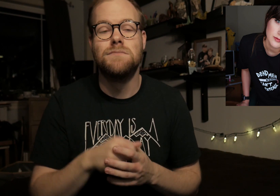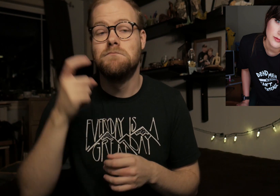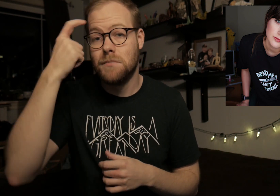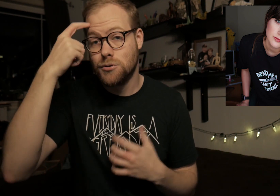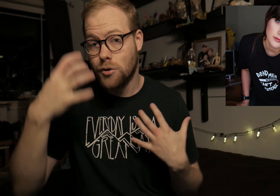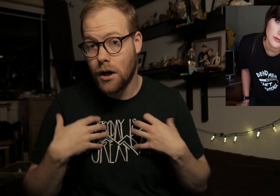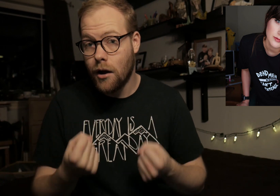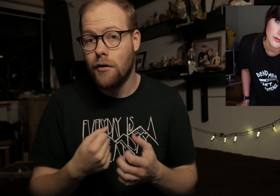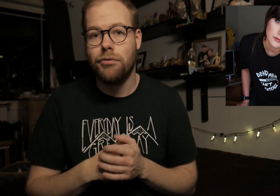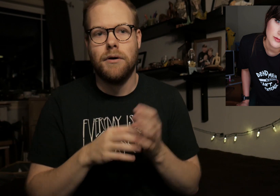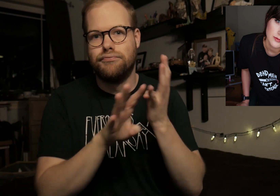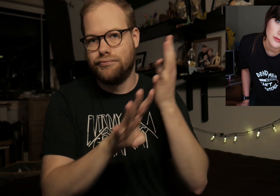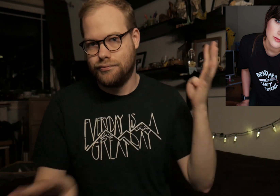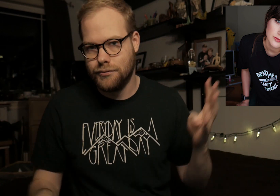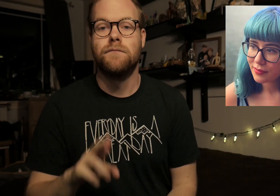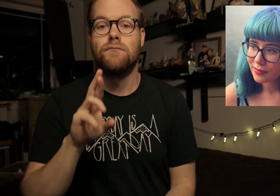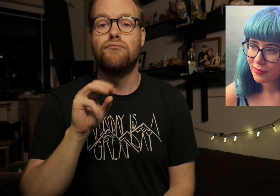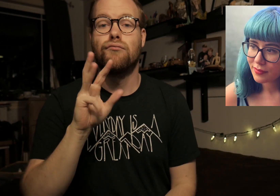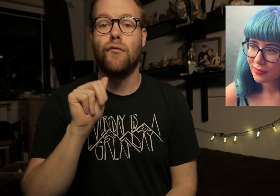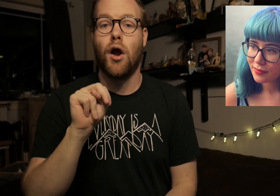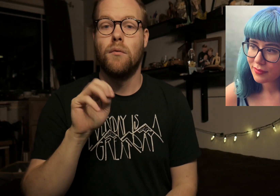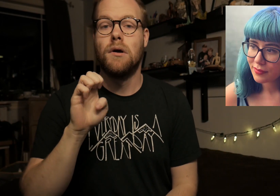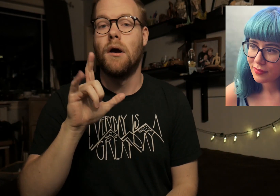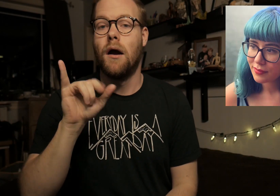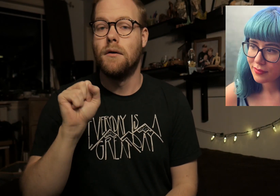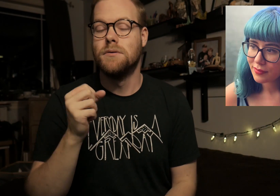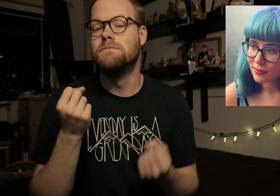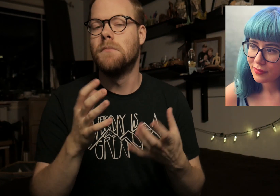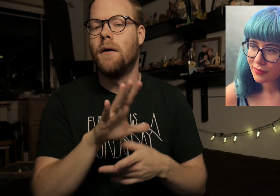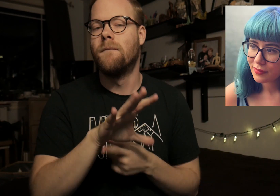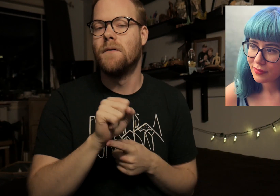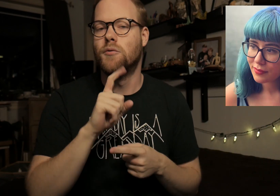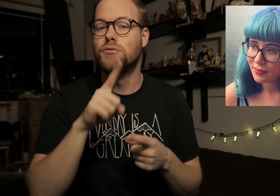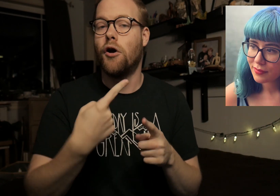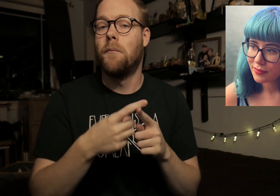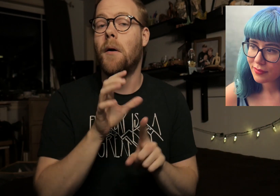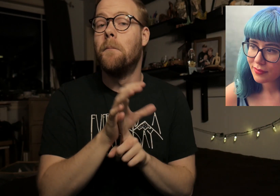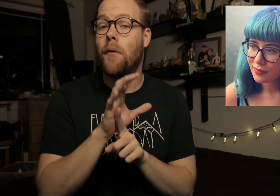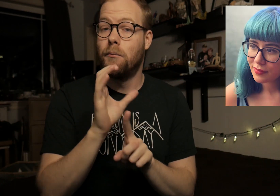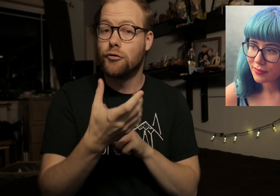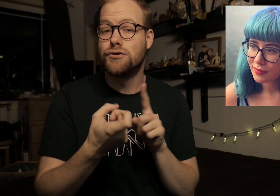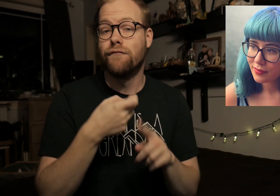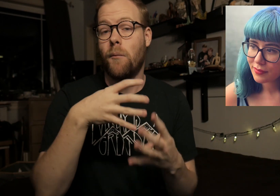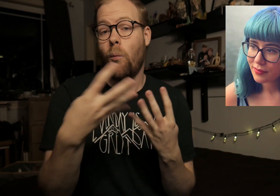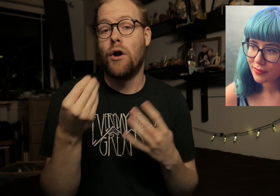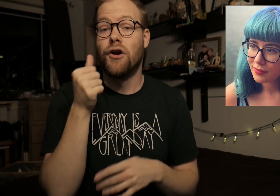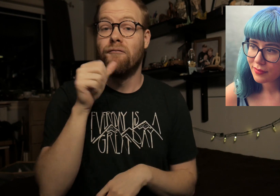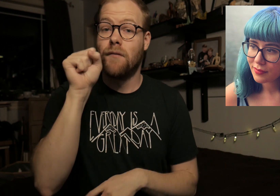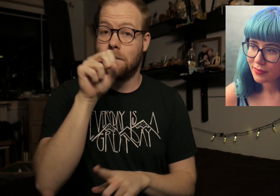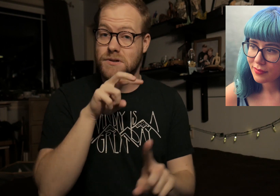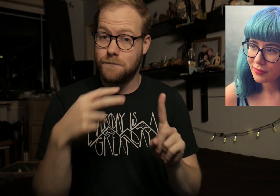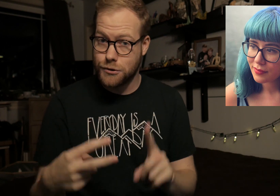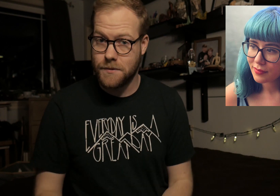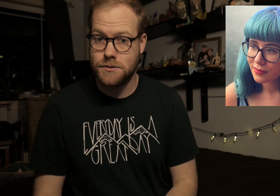mental health, and more. Rowan Ellis. Many of her videos are about pop culture from a queer and feminist perspective.